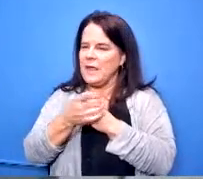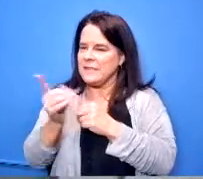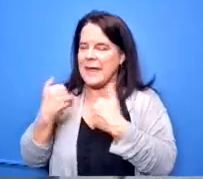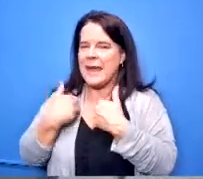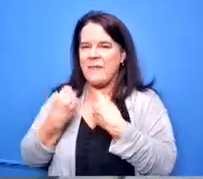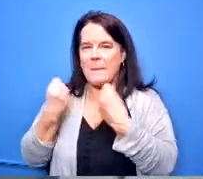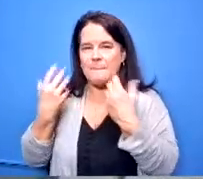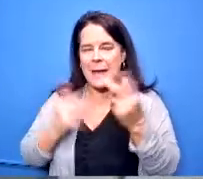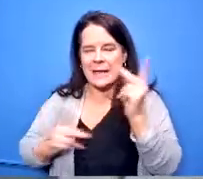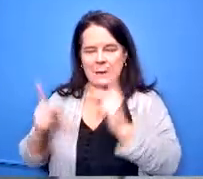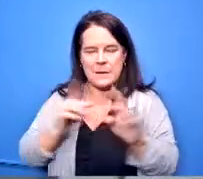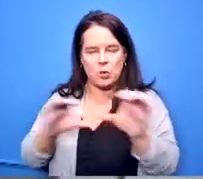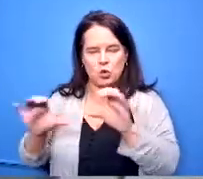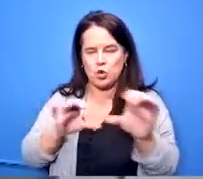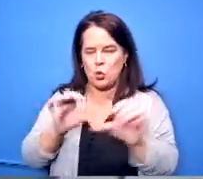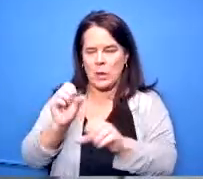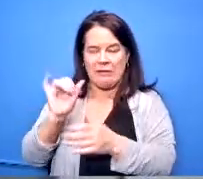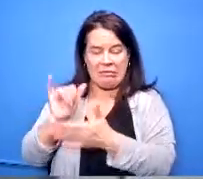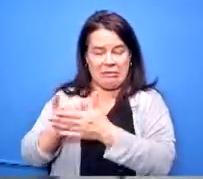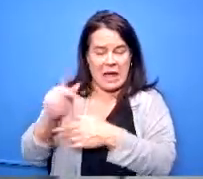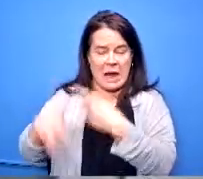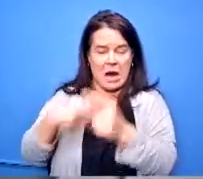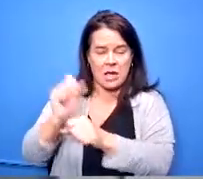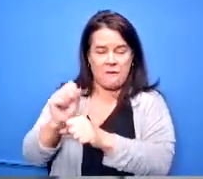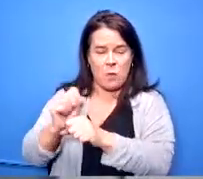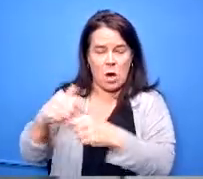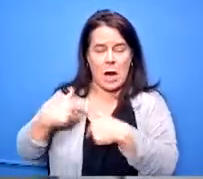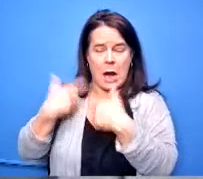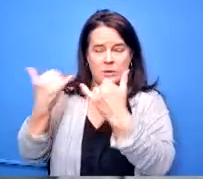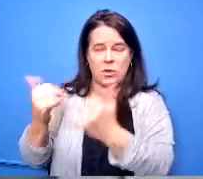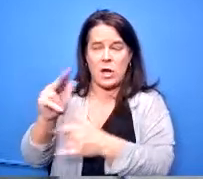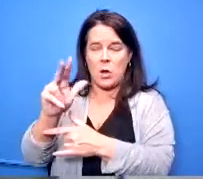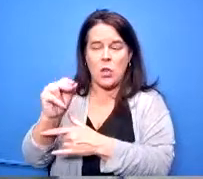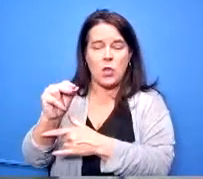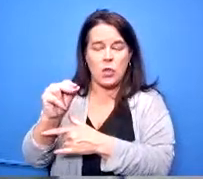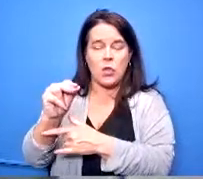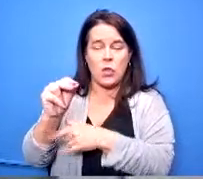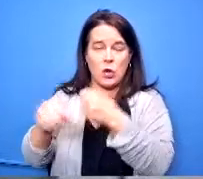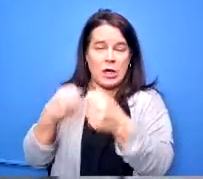doing this work for about 20 or 30 years and we're very satisfied with the services they provided